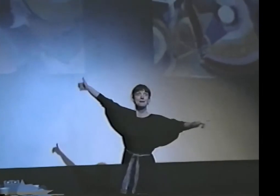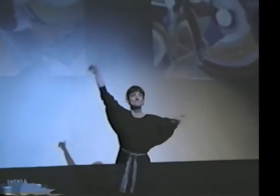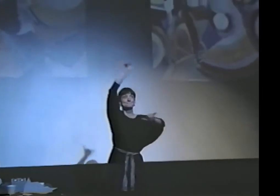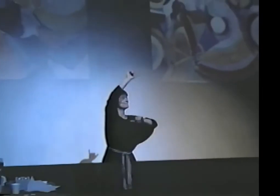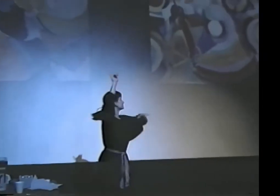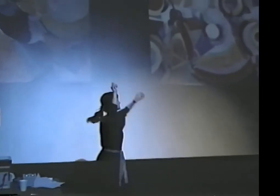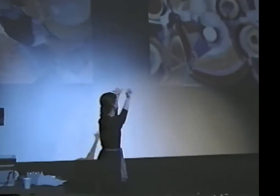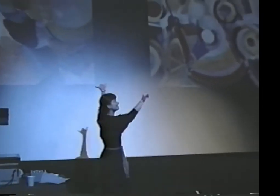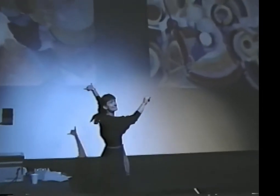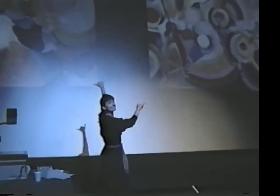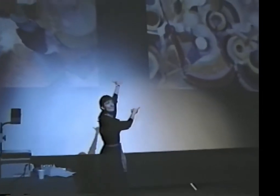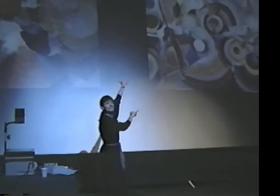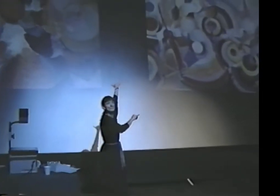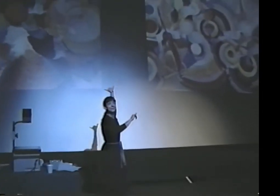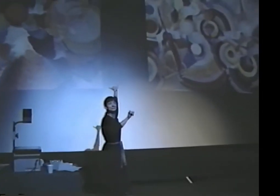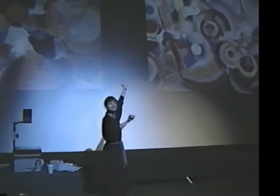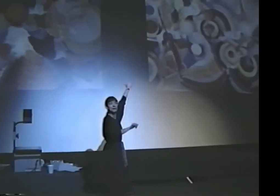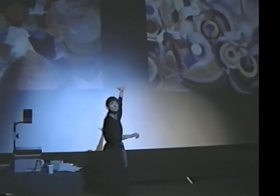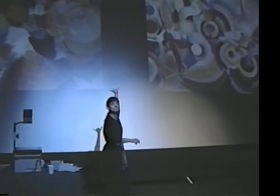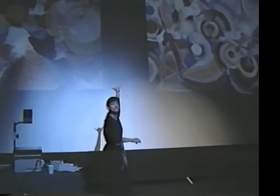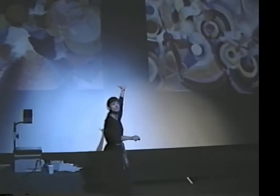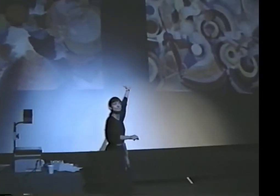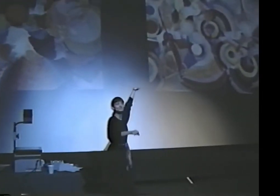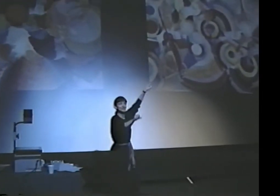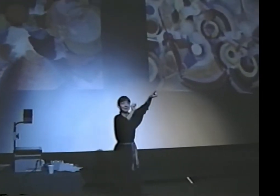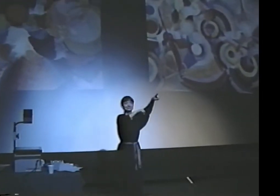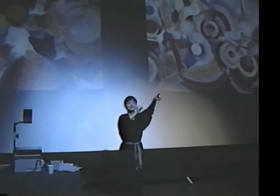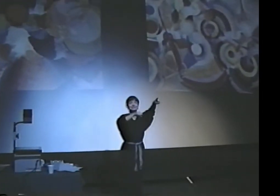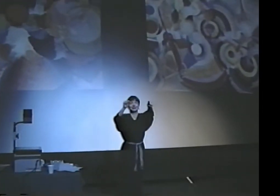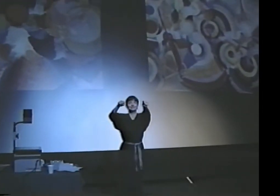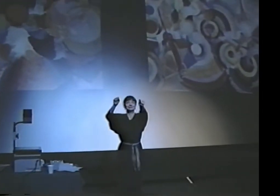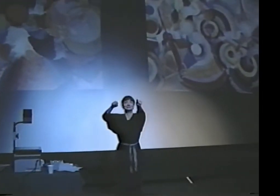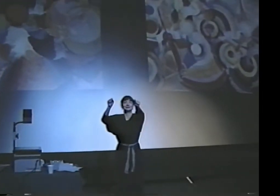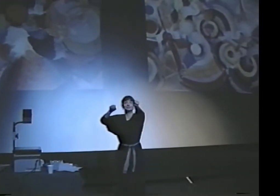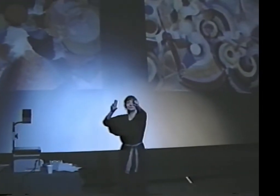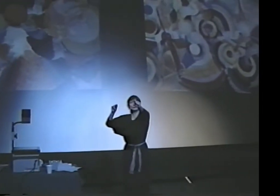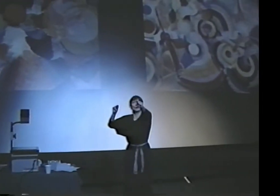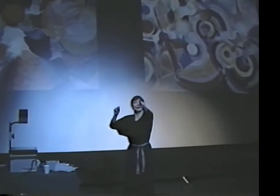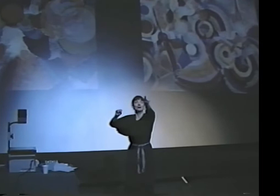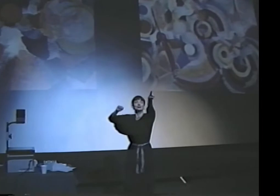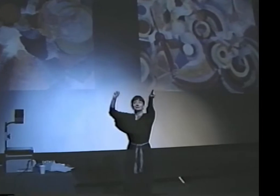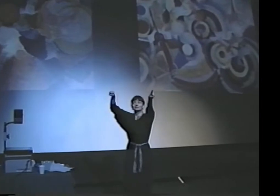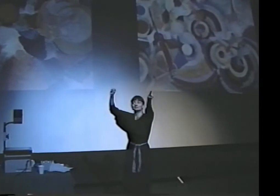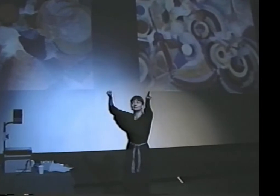ARE THESE THE SAME? YES? A LOT OF PEOPLE SAYING YES.